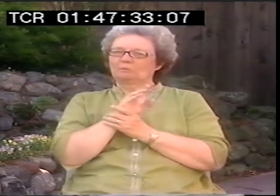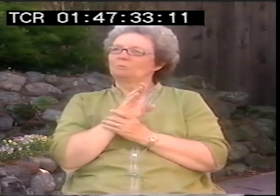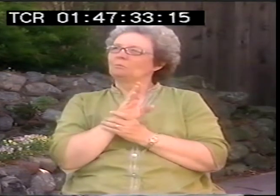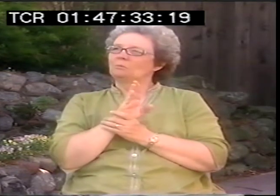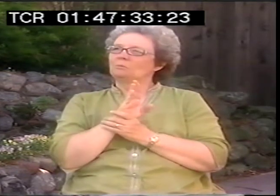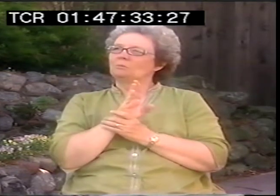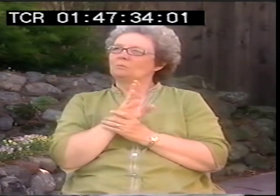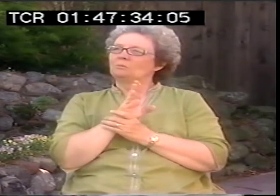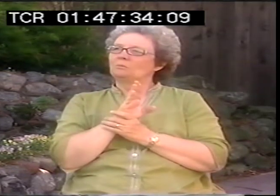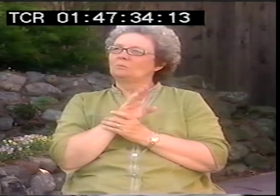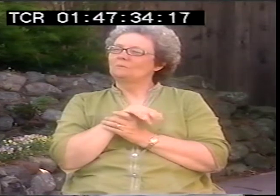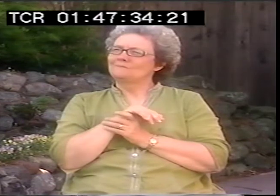What was it?